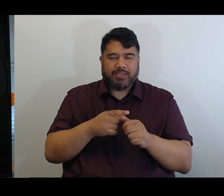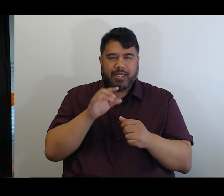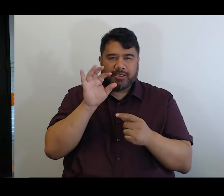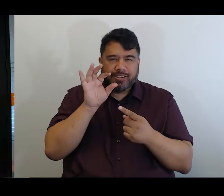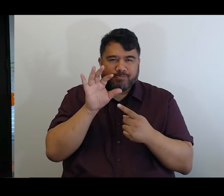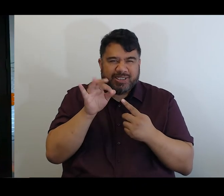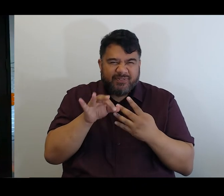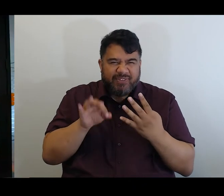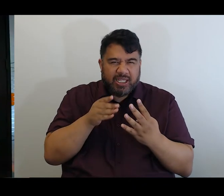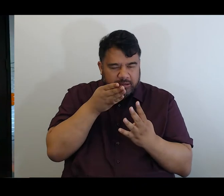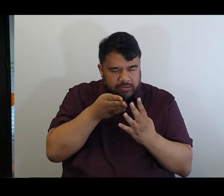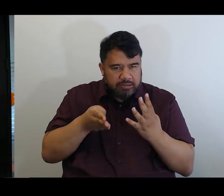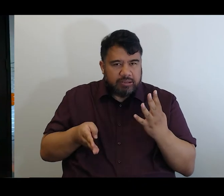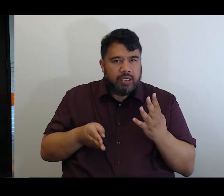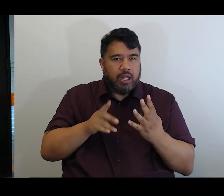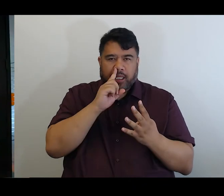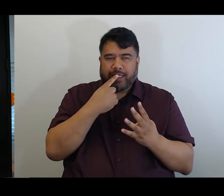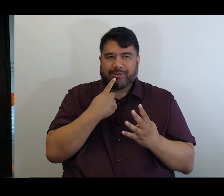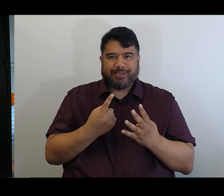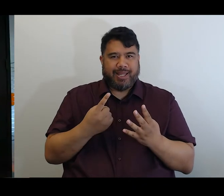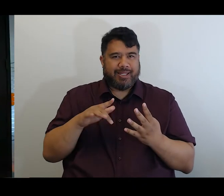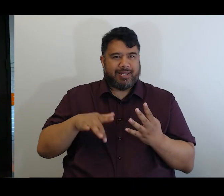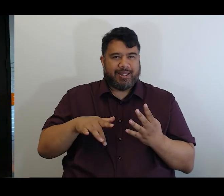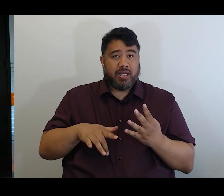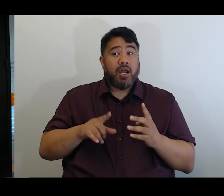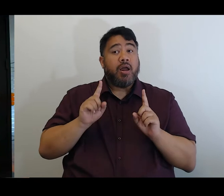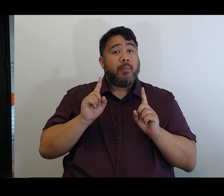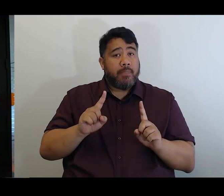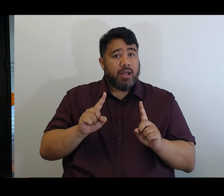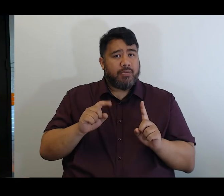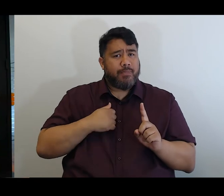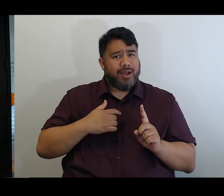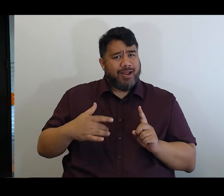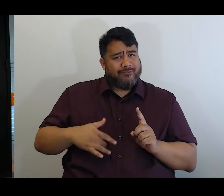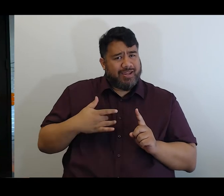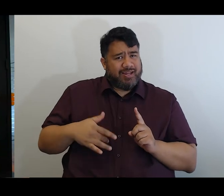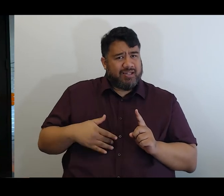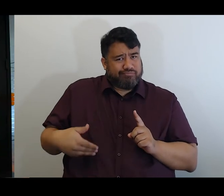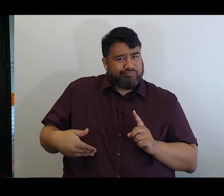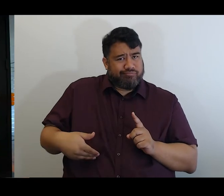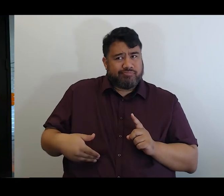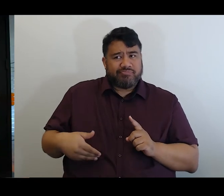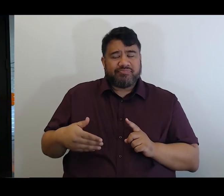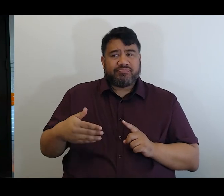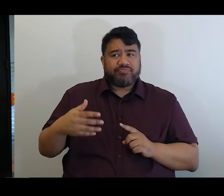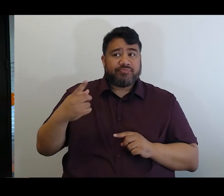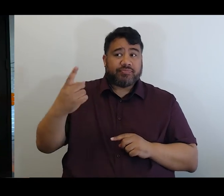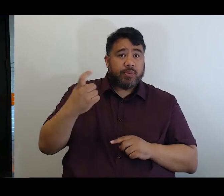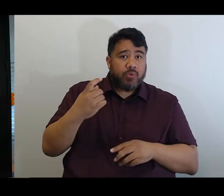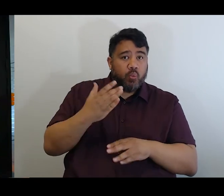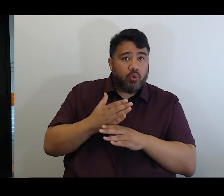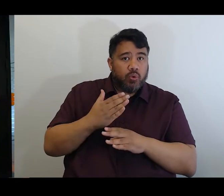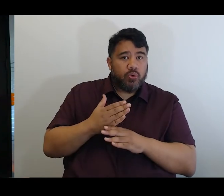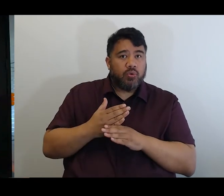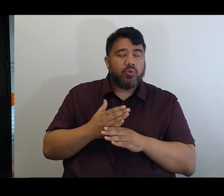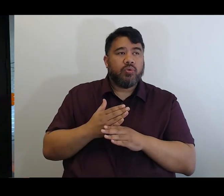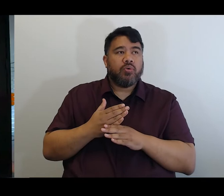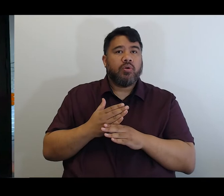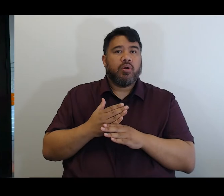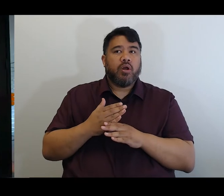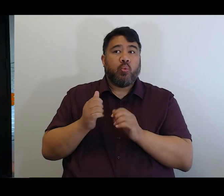Other than I would anticipate, as part of the way in which we work with Te Whatu Ora,